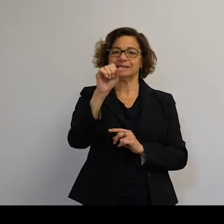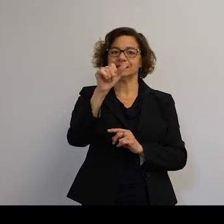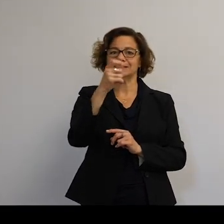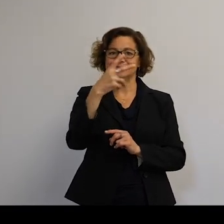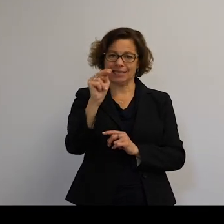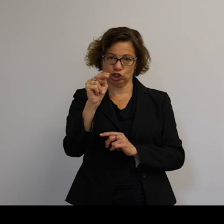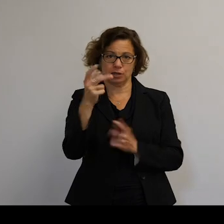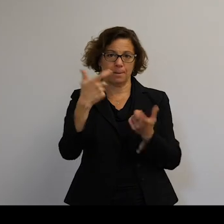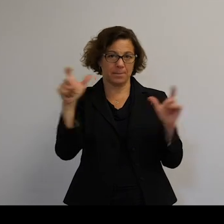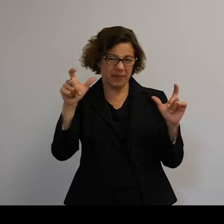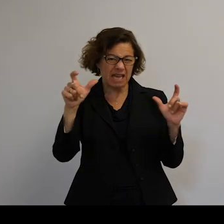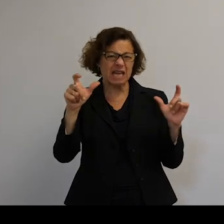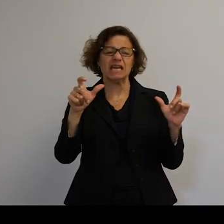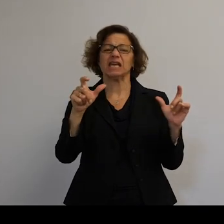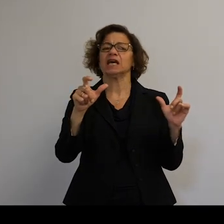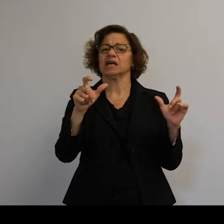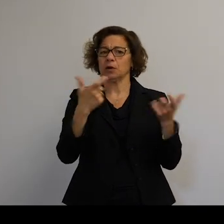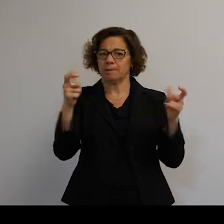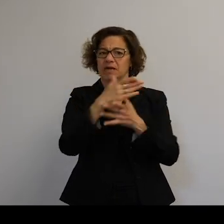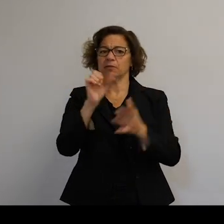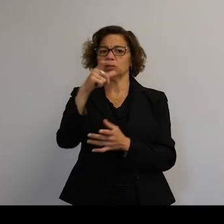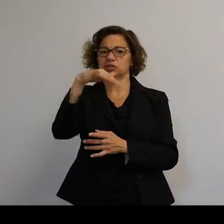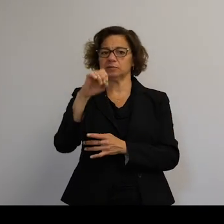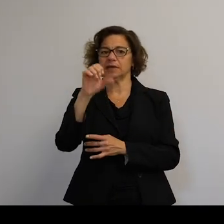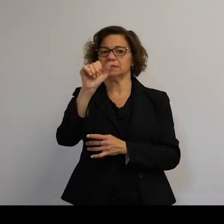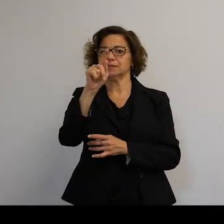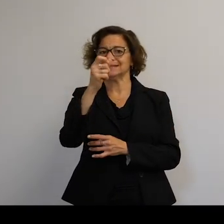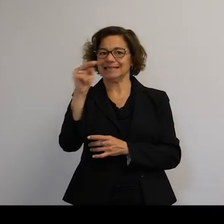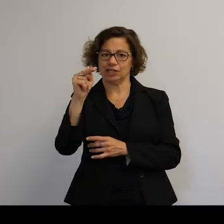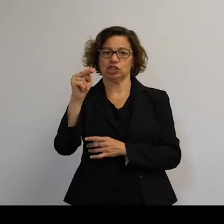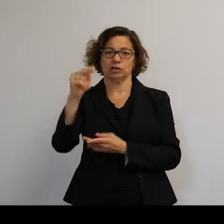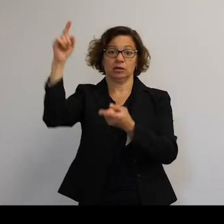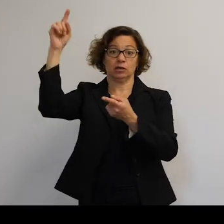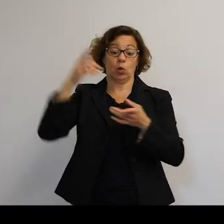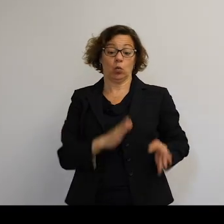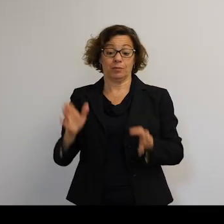And large parts of it are going to survive reentry. So we have to start planning now for basically,